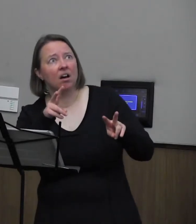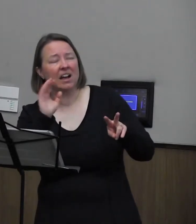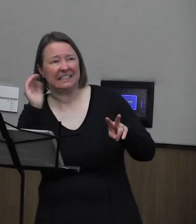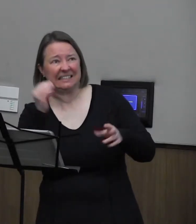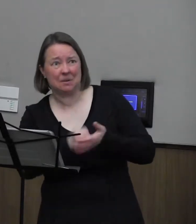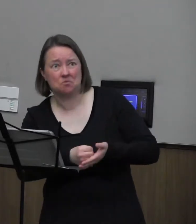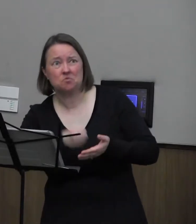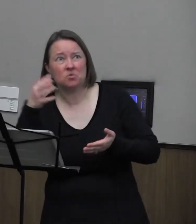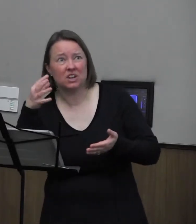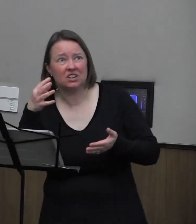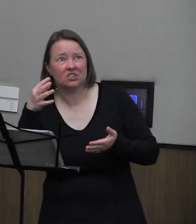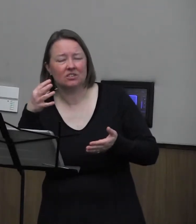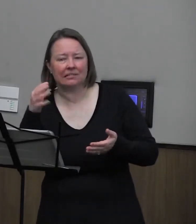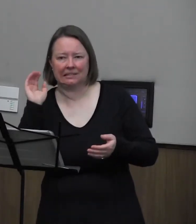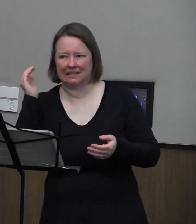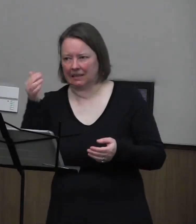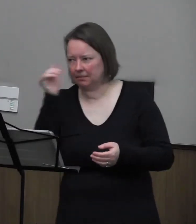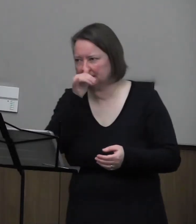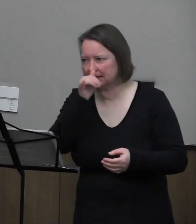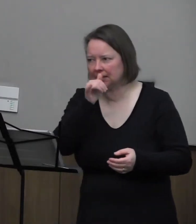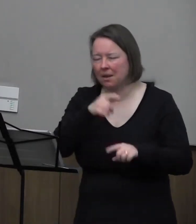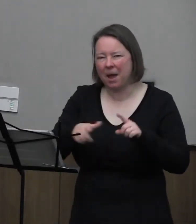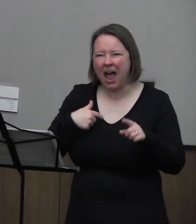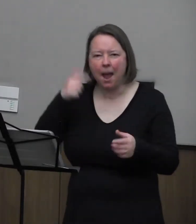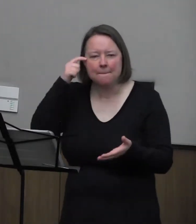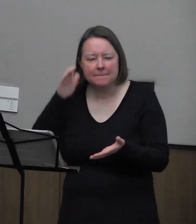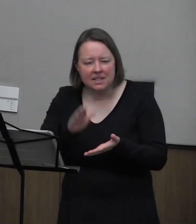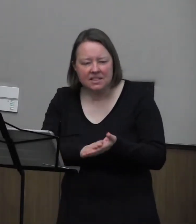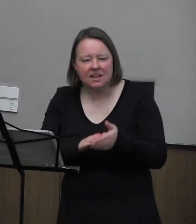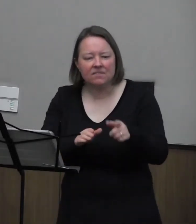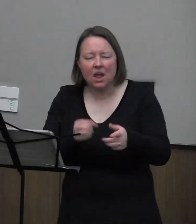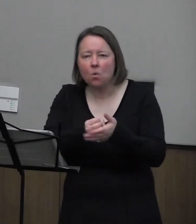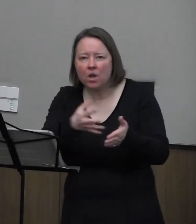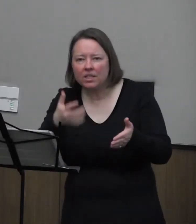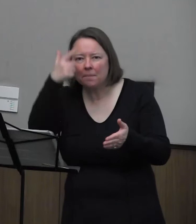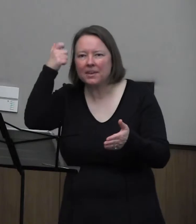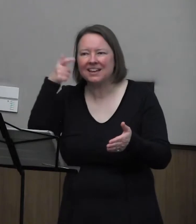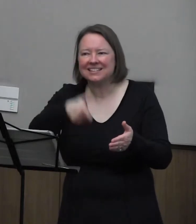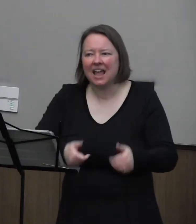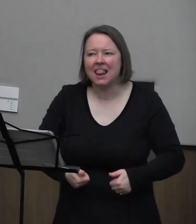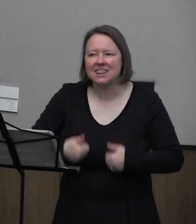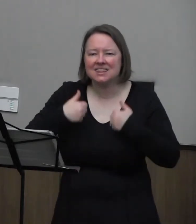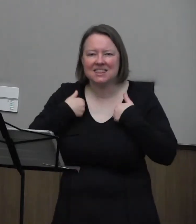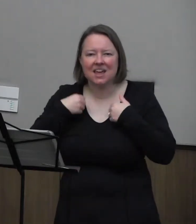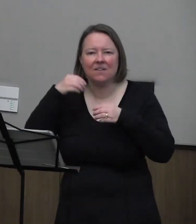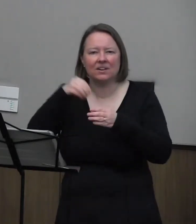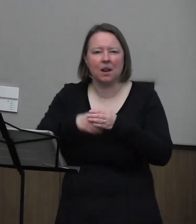I know it sounds silly, but I believe that they were wealthy, because they lived in a mostly brick